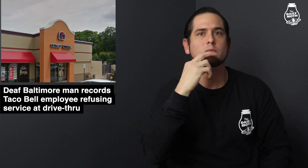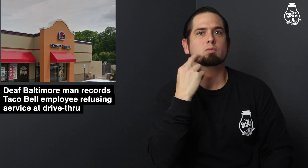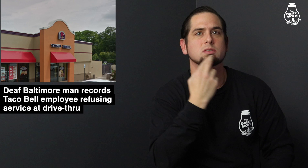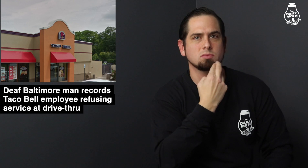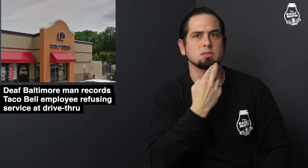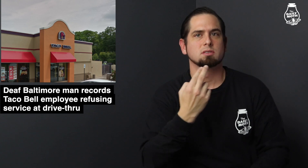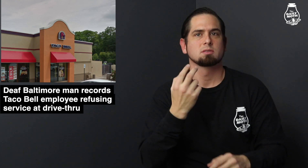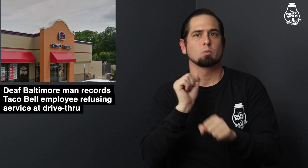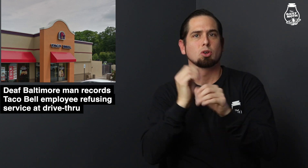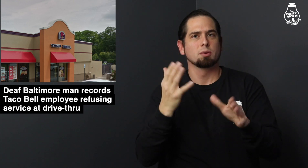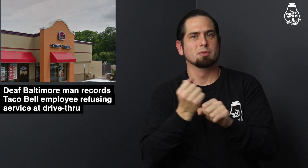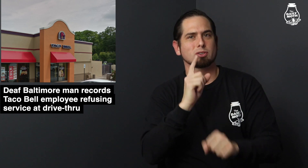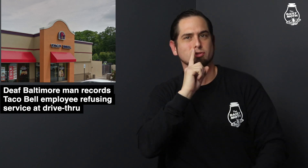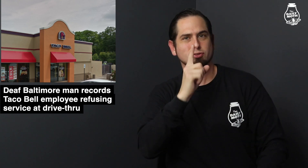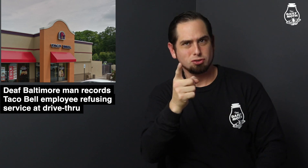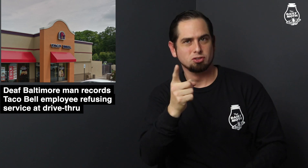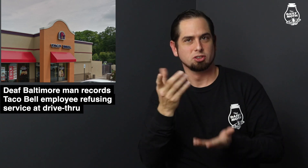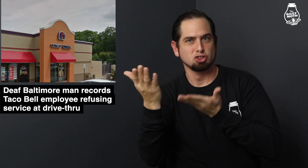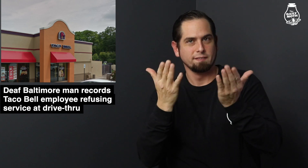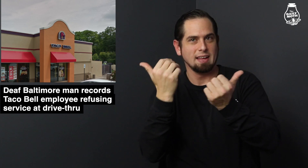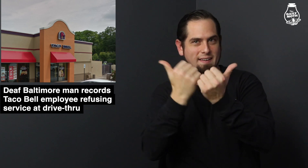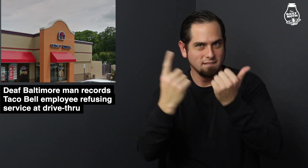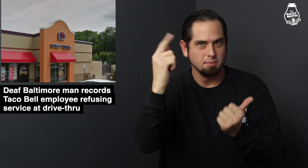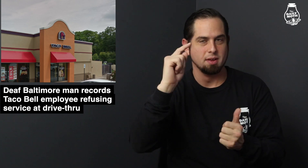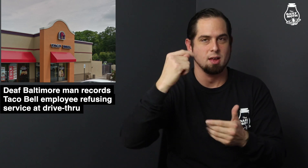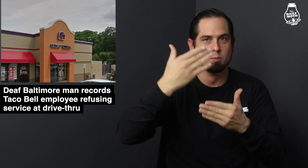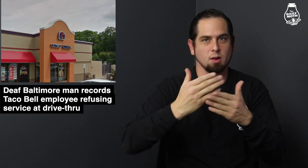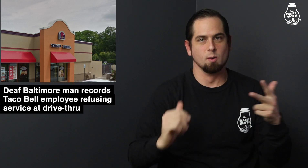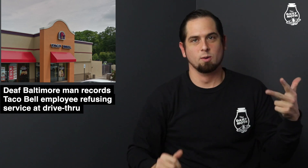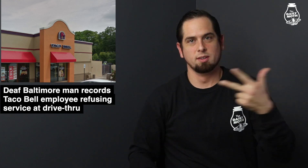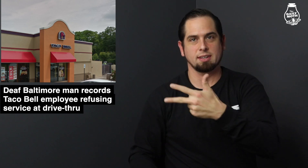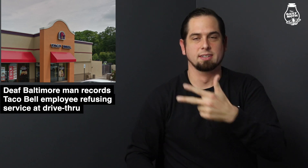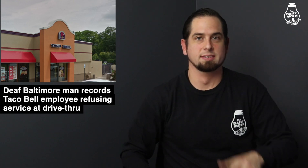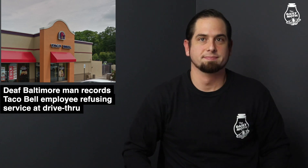that restaurant workers serve everyone at the window.